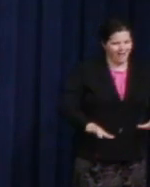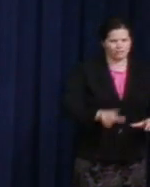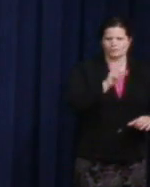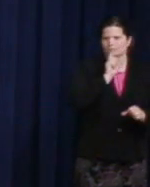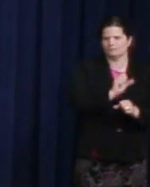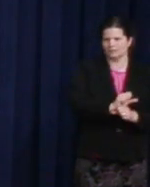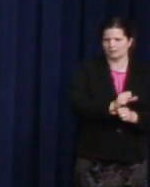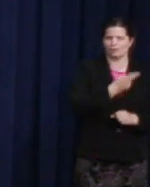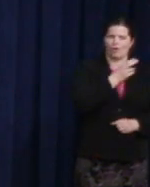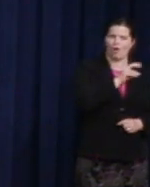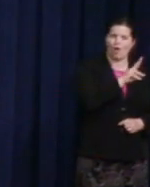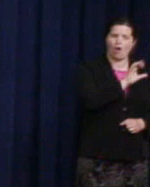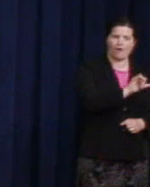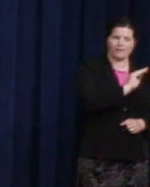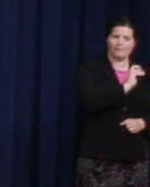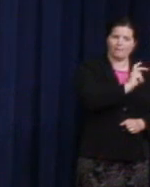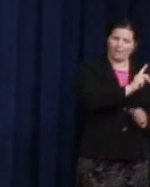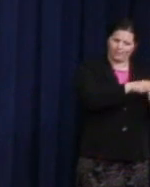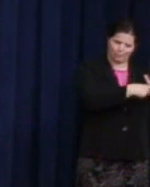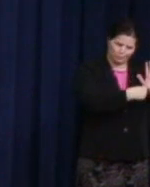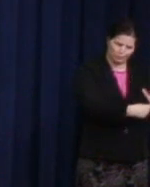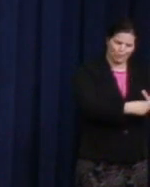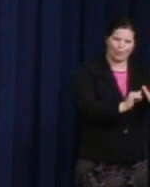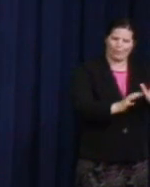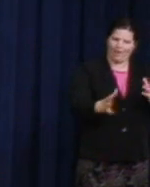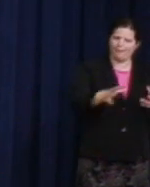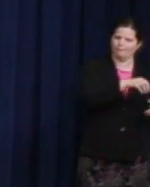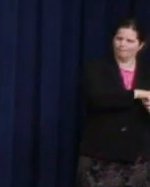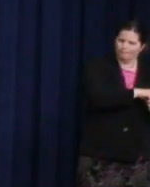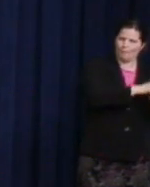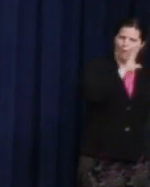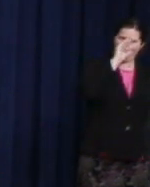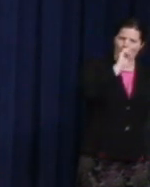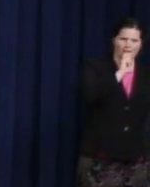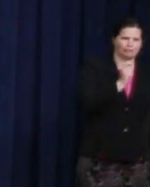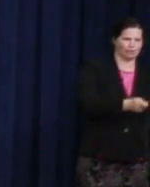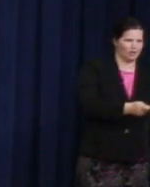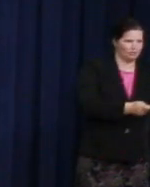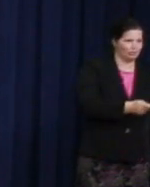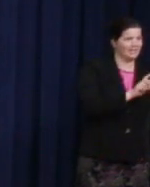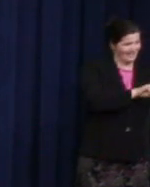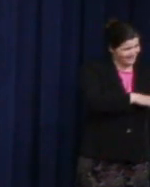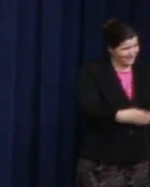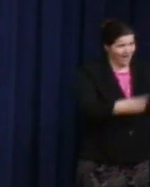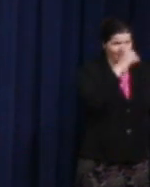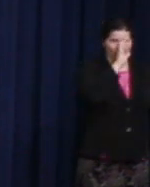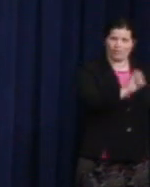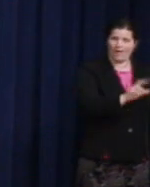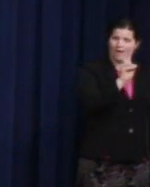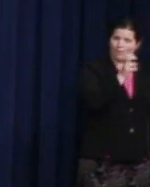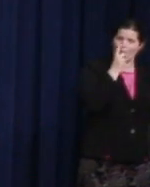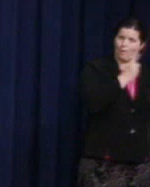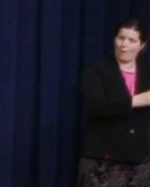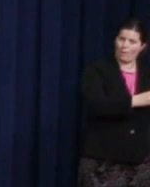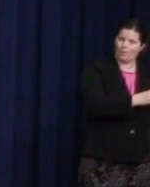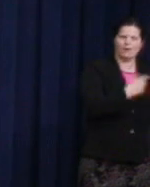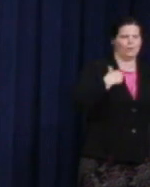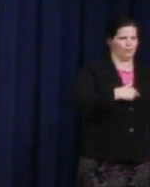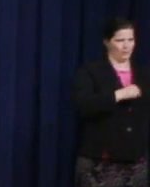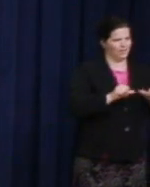for, and a crusade that we all must pledge to carry on. But in our celebration and pride about how far